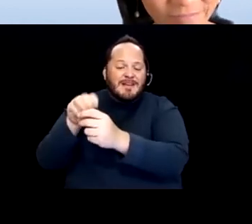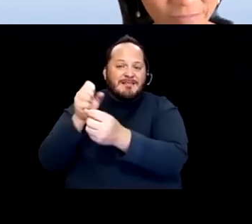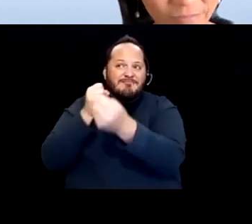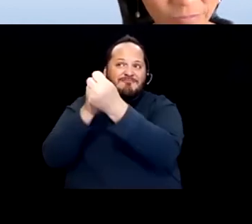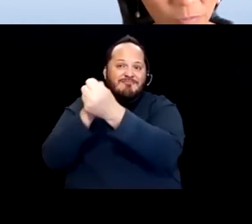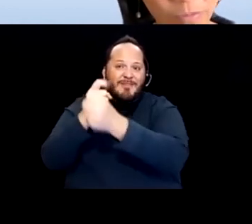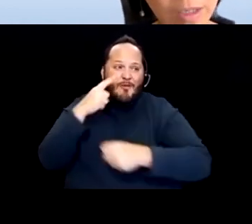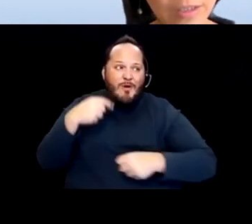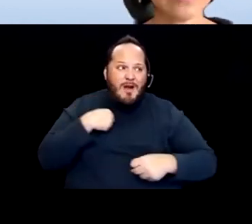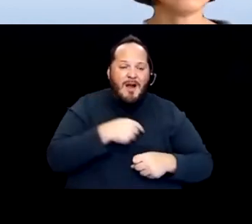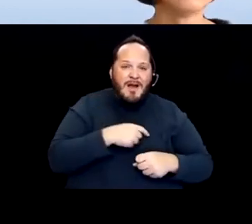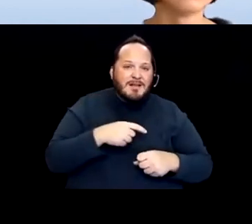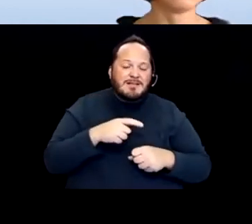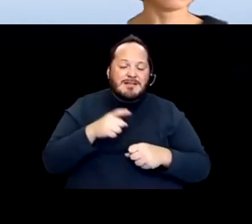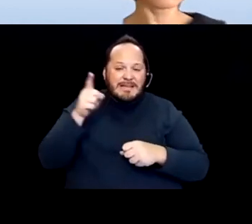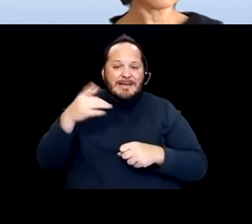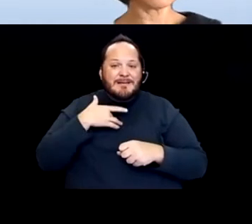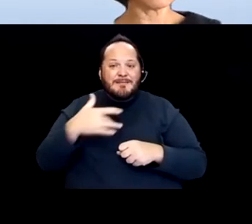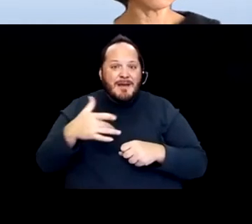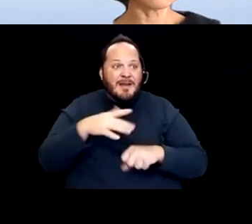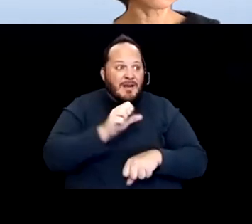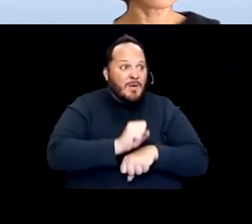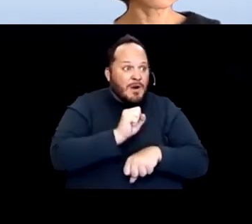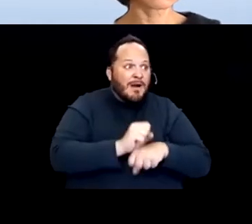So I'm just grateful to Secretary Ghaly for the role that he played.